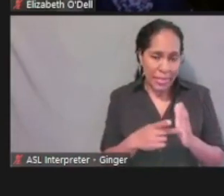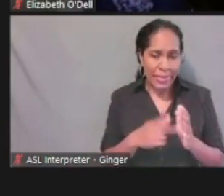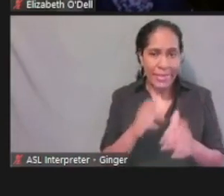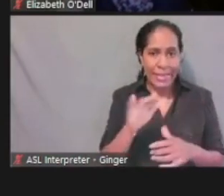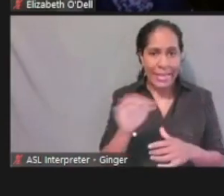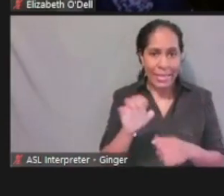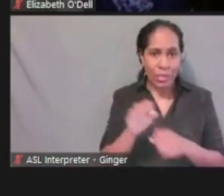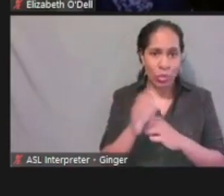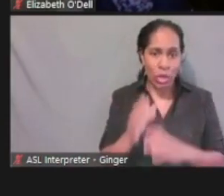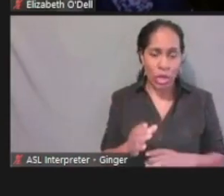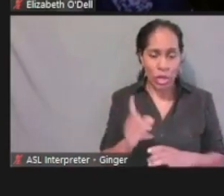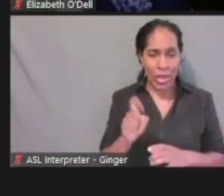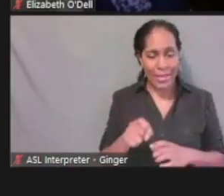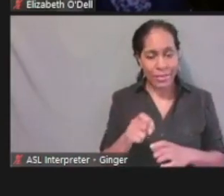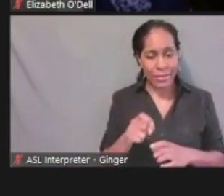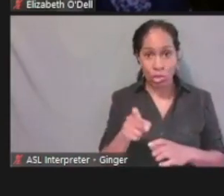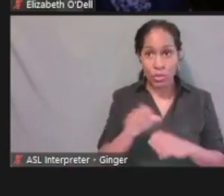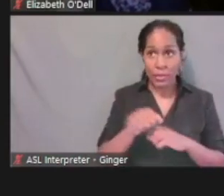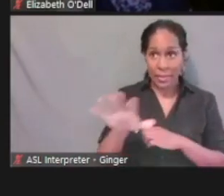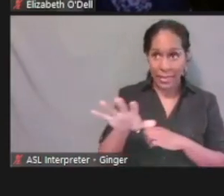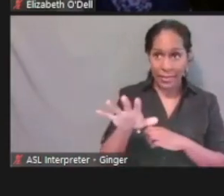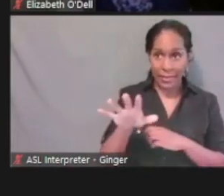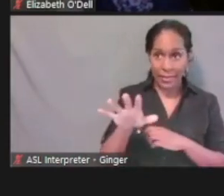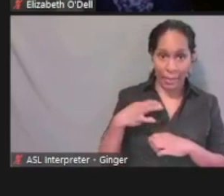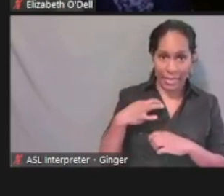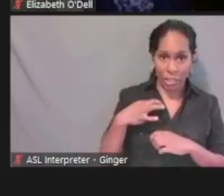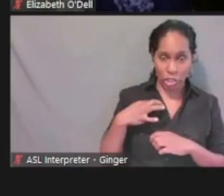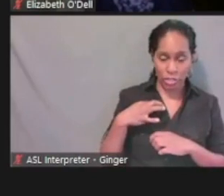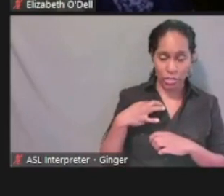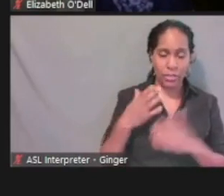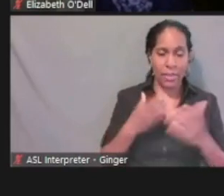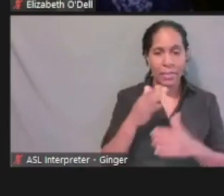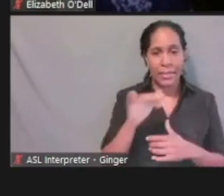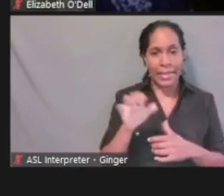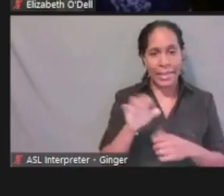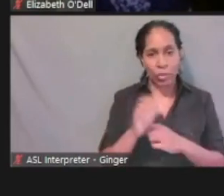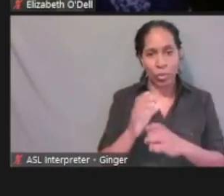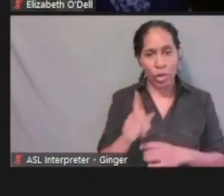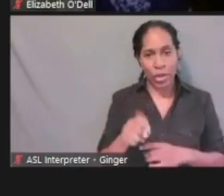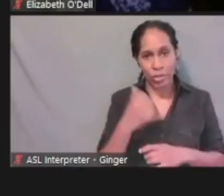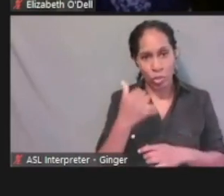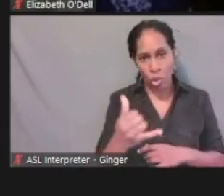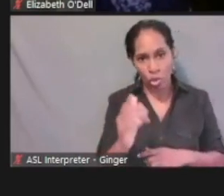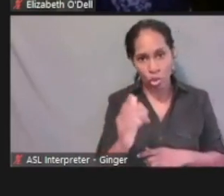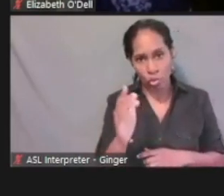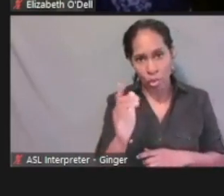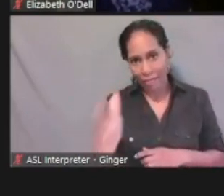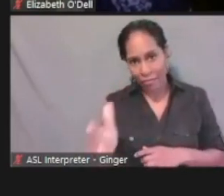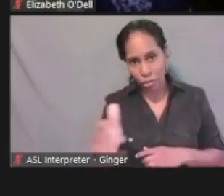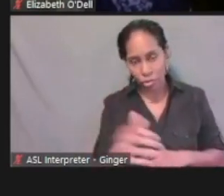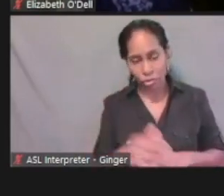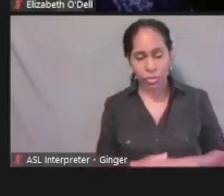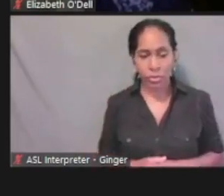after they submit the application as it could not determine the impact eligibility.